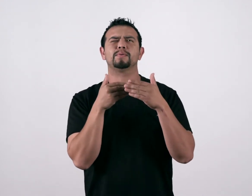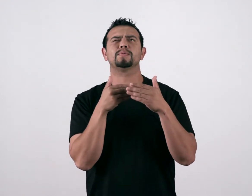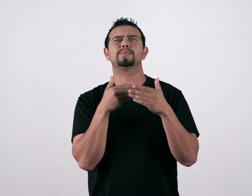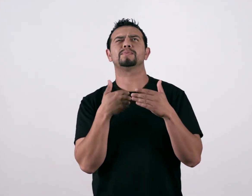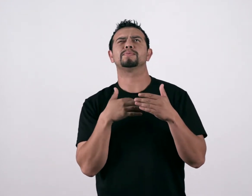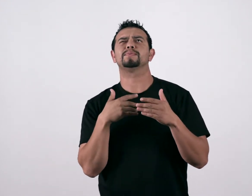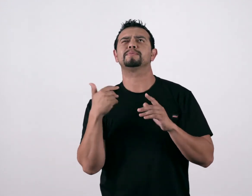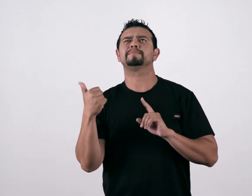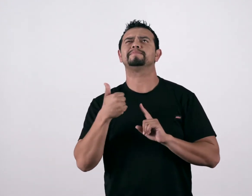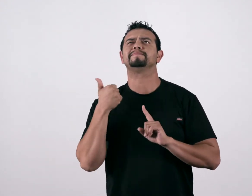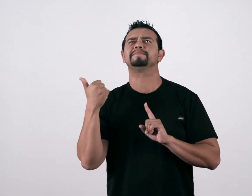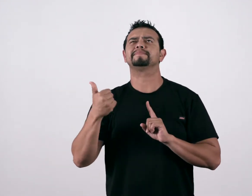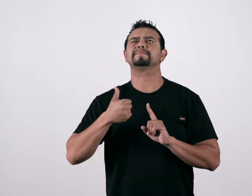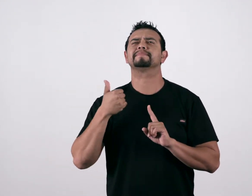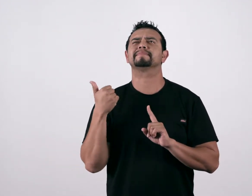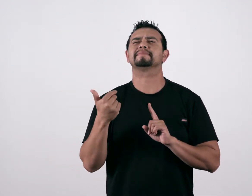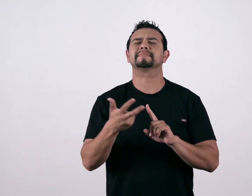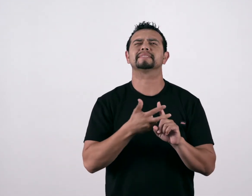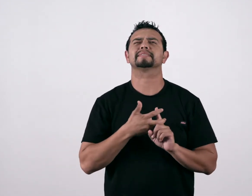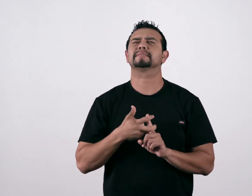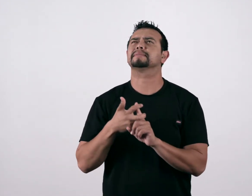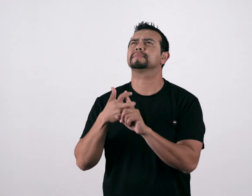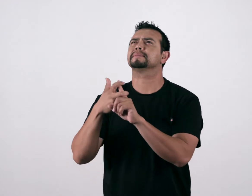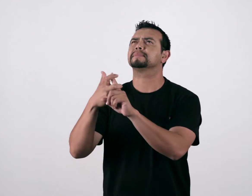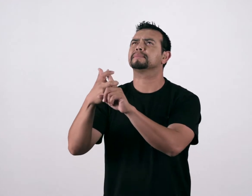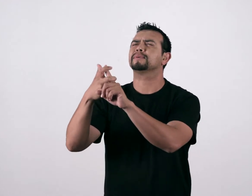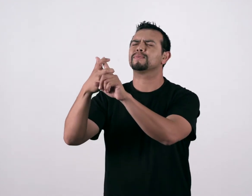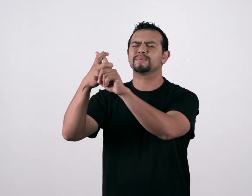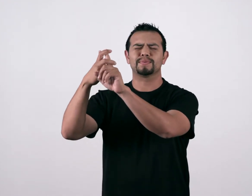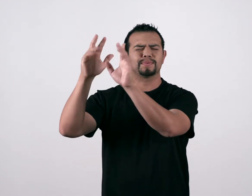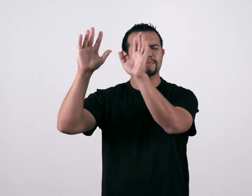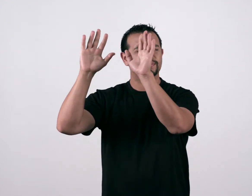Your love is chasing after me